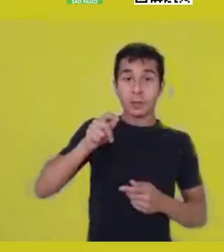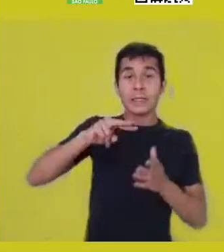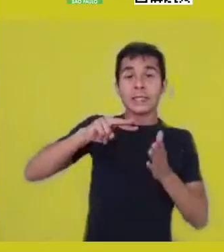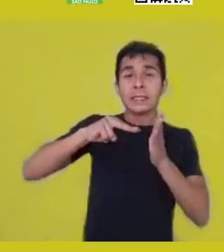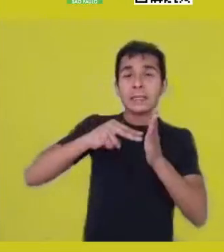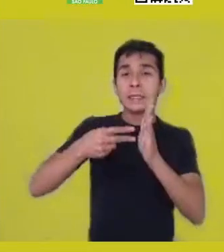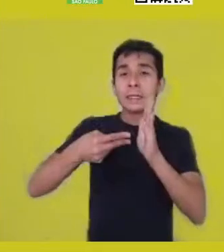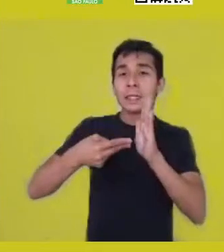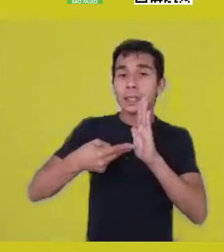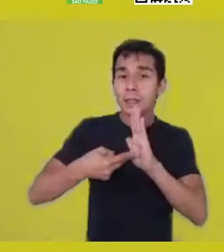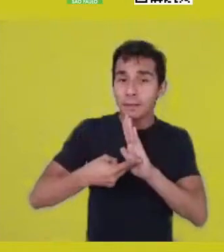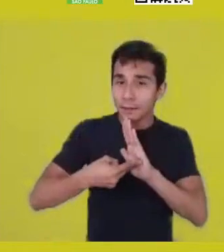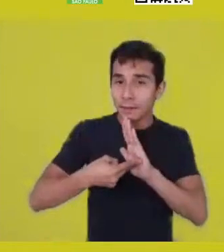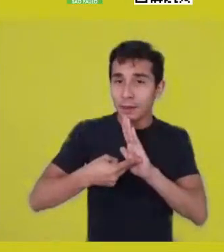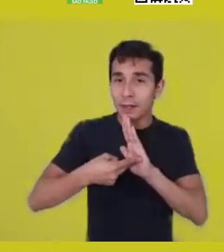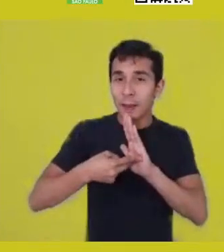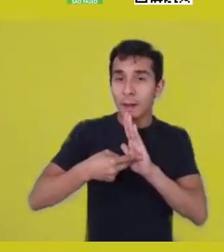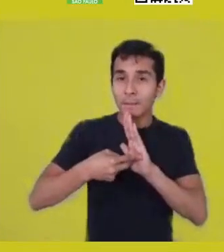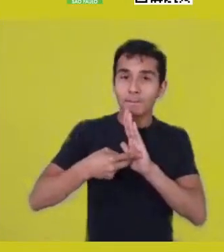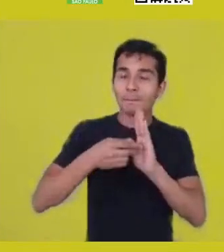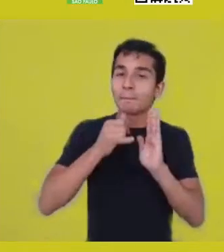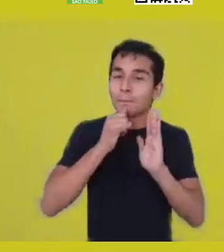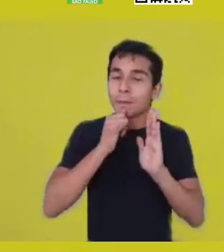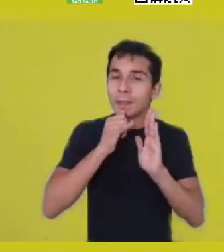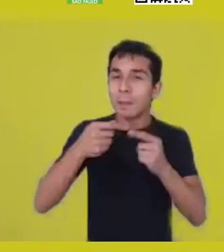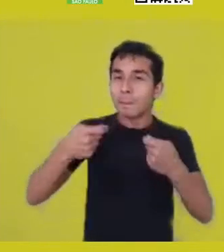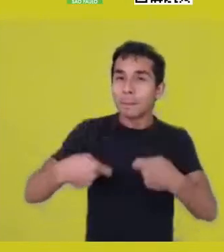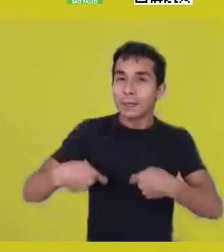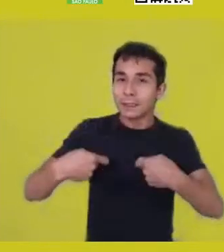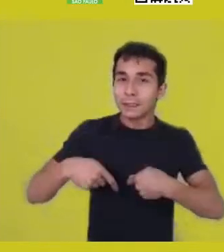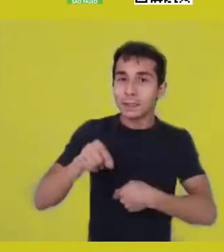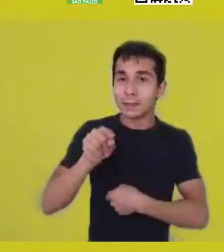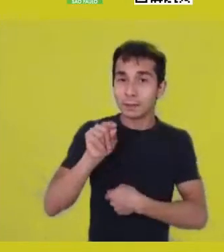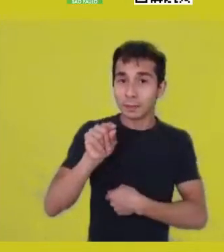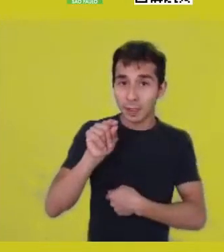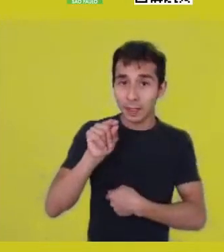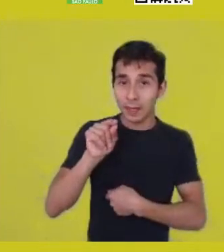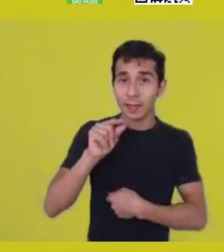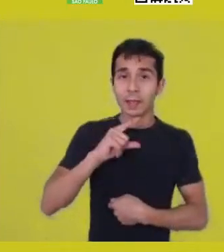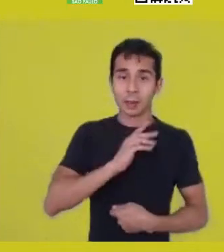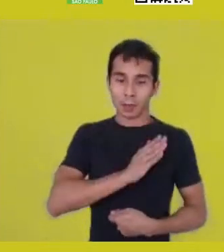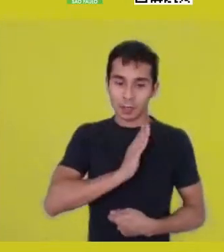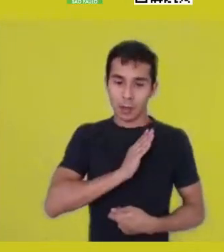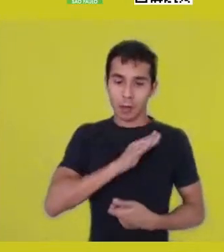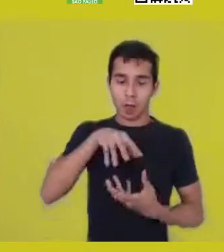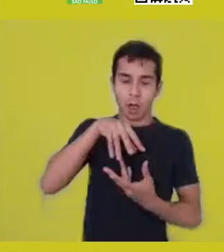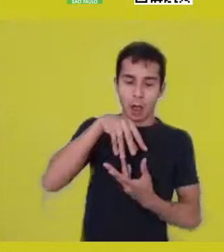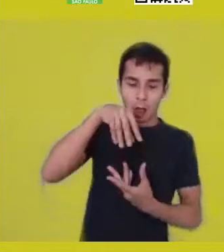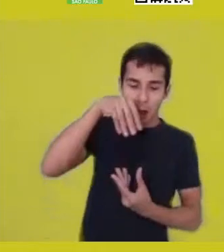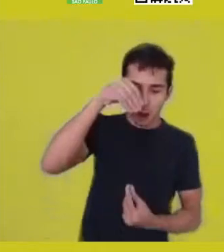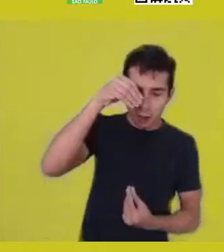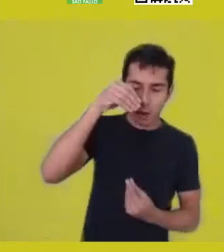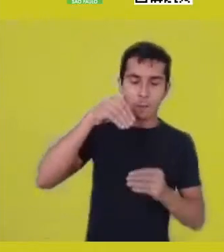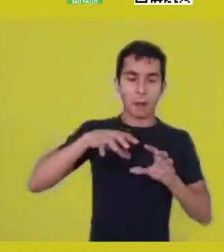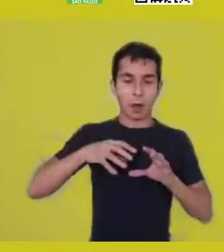which needs to talk with all these elements in order to appear as human,